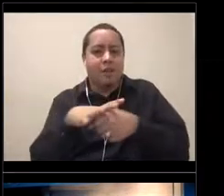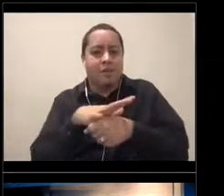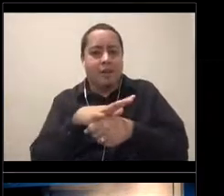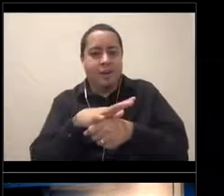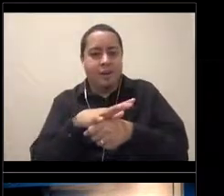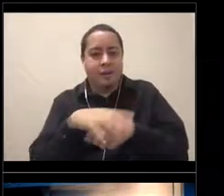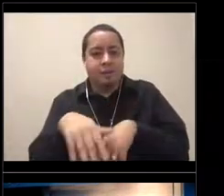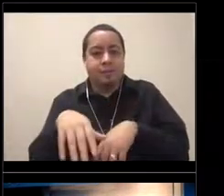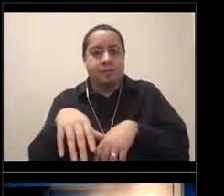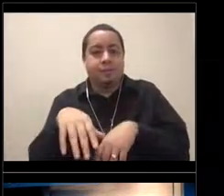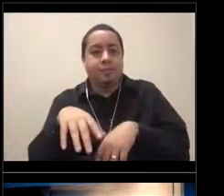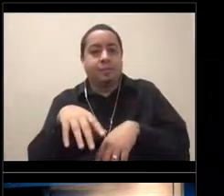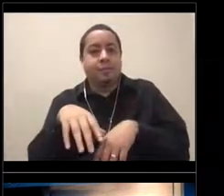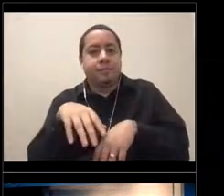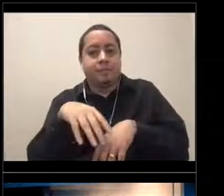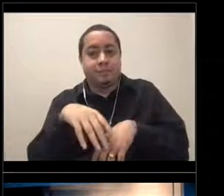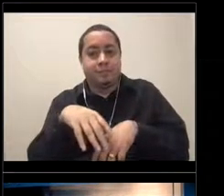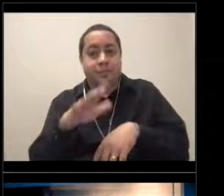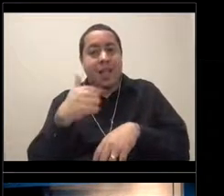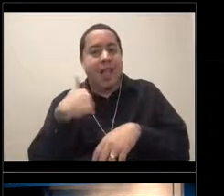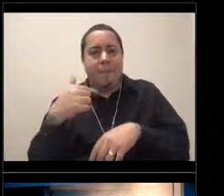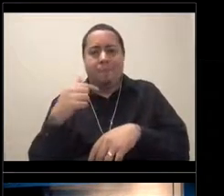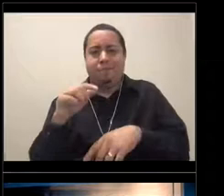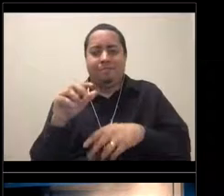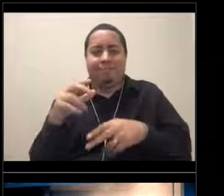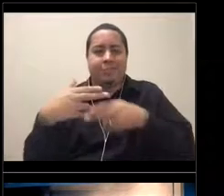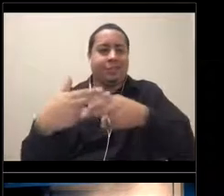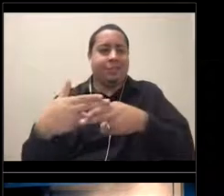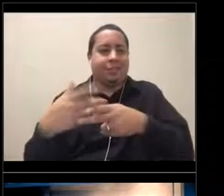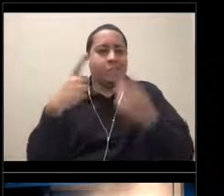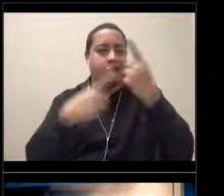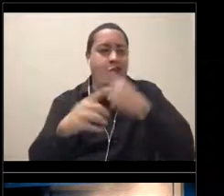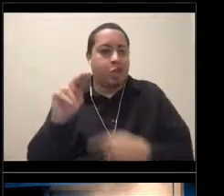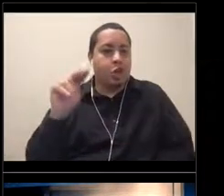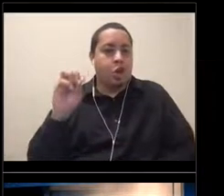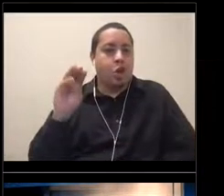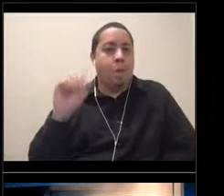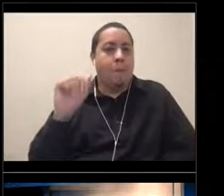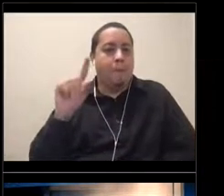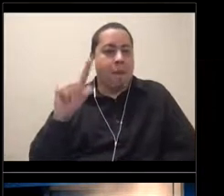And I'm a little bit of a nomad. I was raised in Washington, started school in Hawaii,